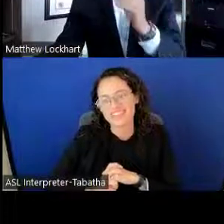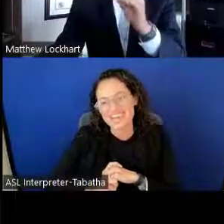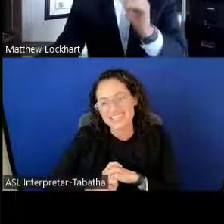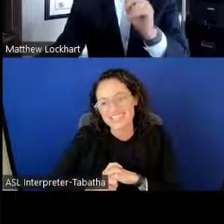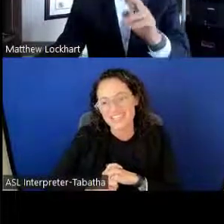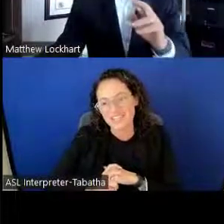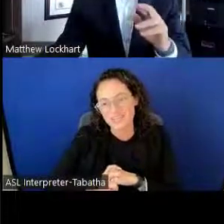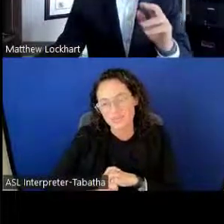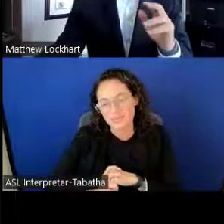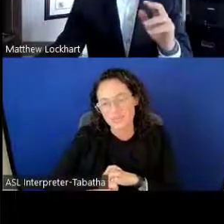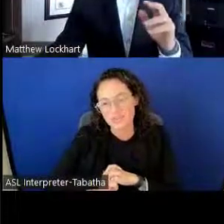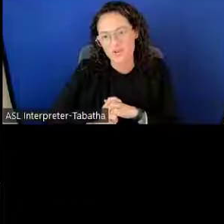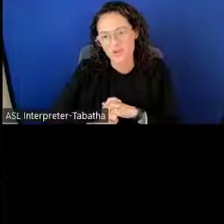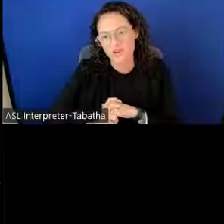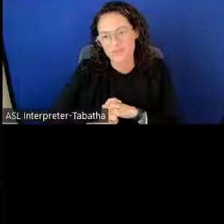Matthew Lockhart: Fantastic. Thank you so much, Omar.